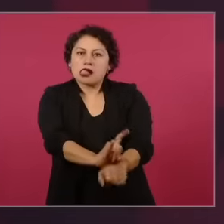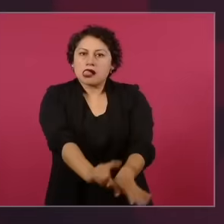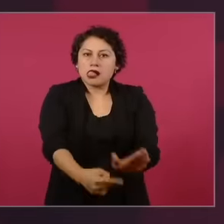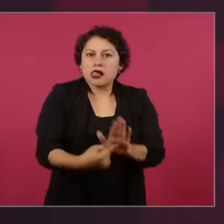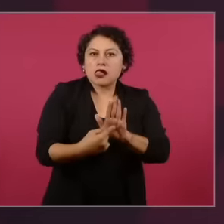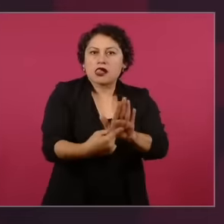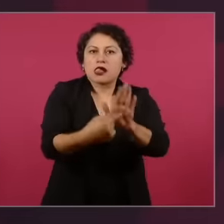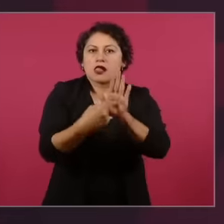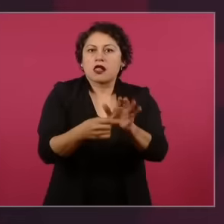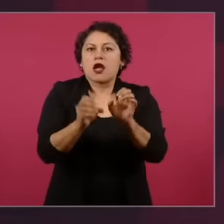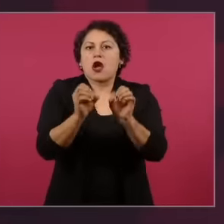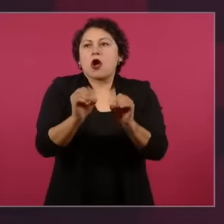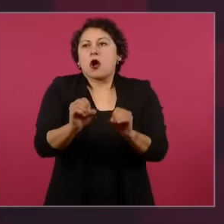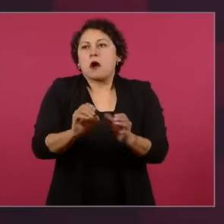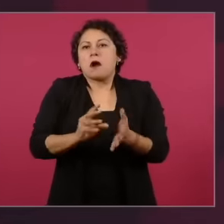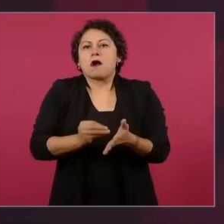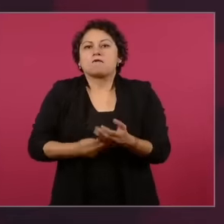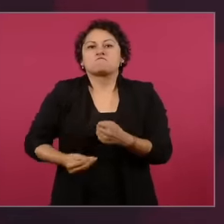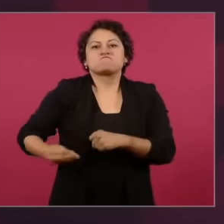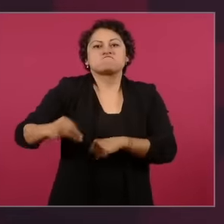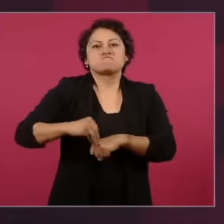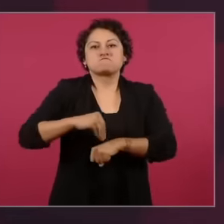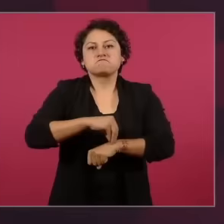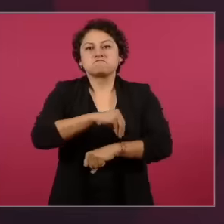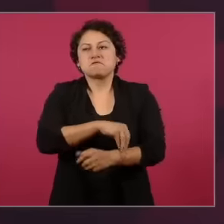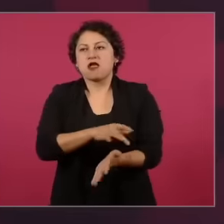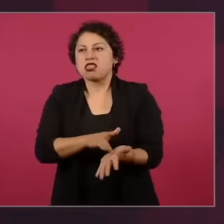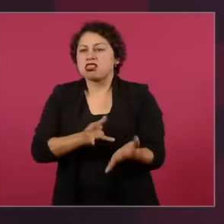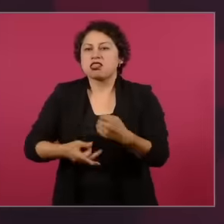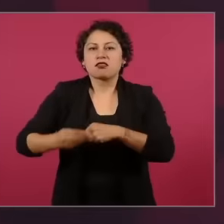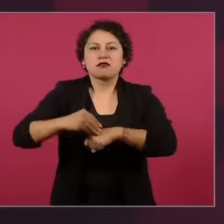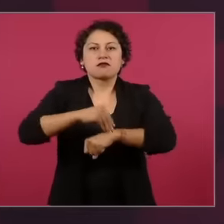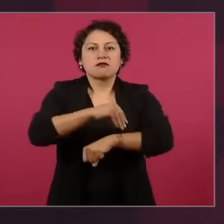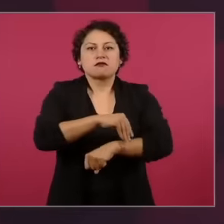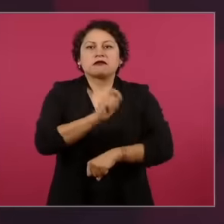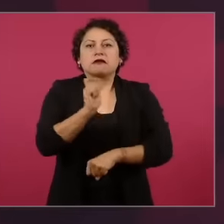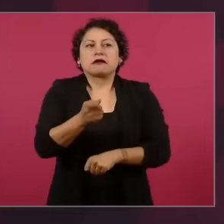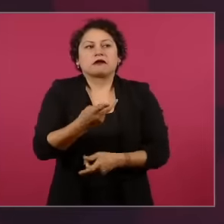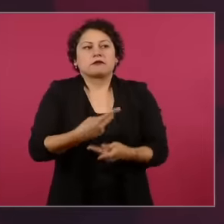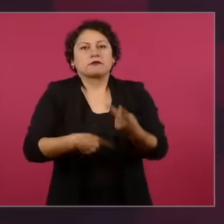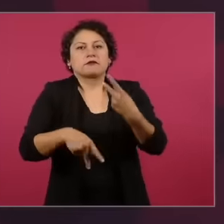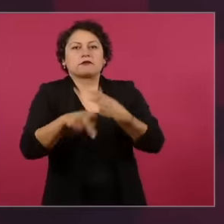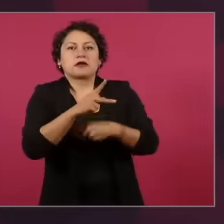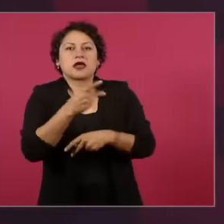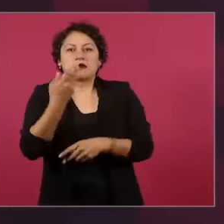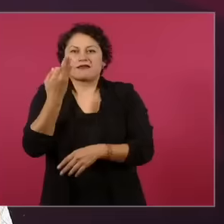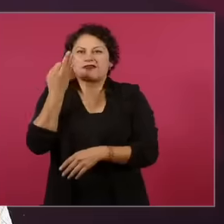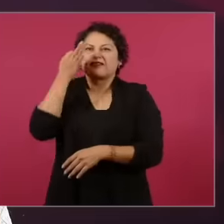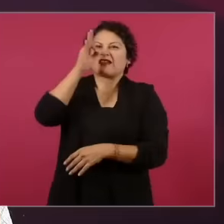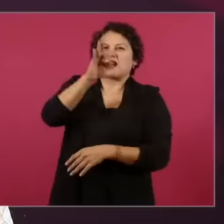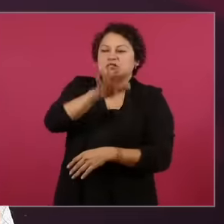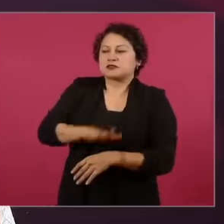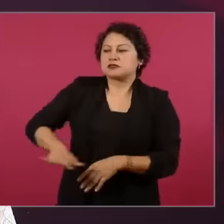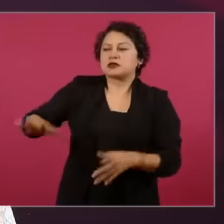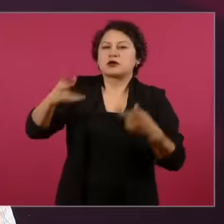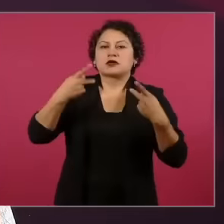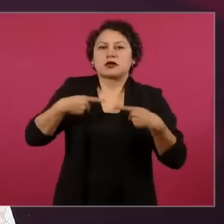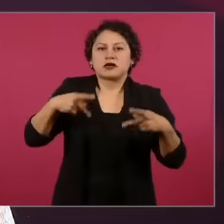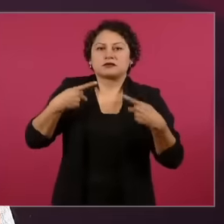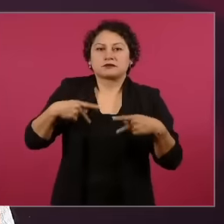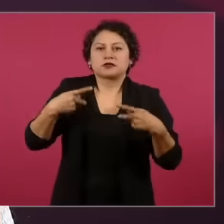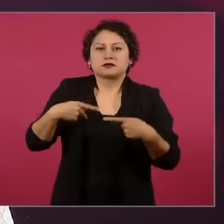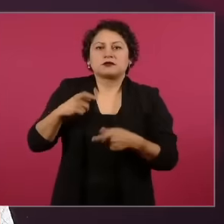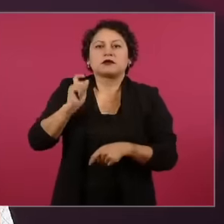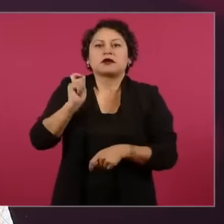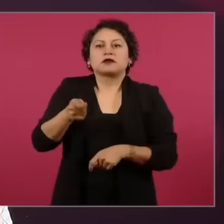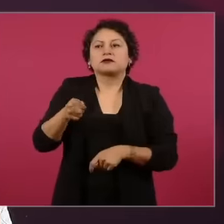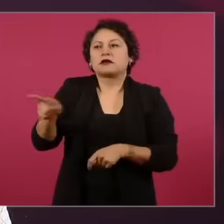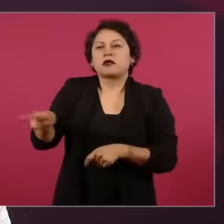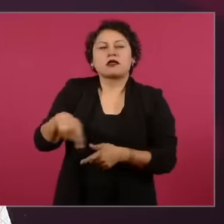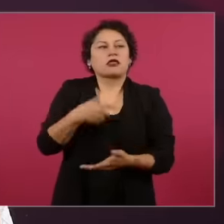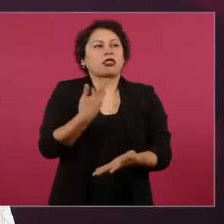half-baked ades betray the people and turn them into hostages of illegitimate interests, they